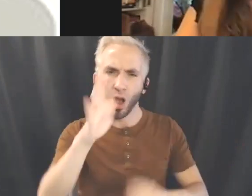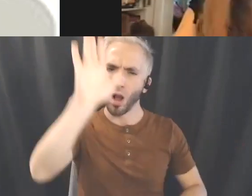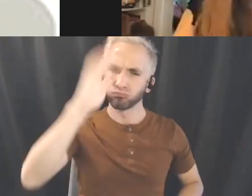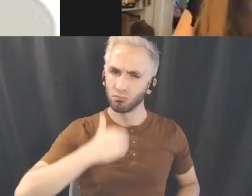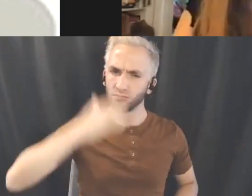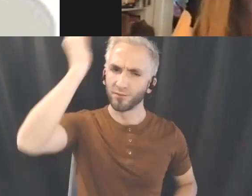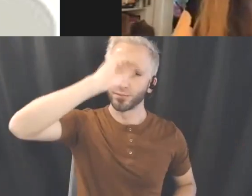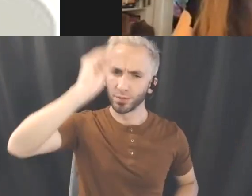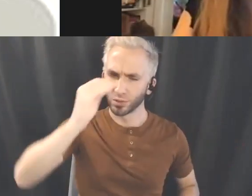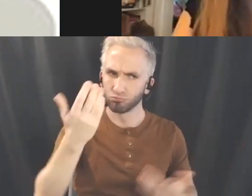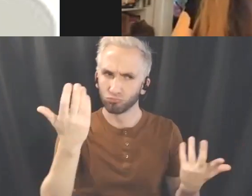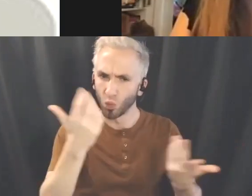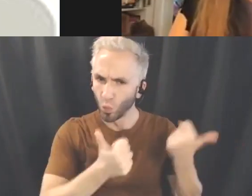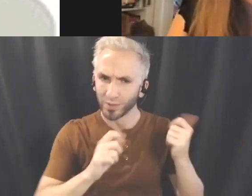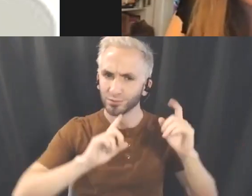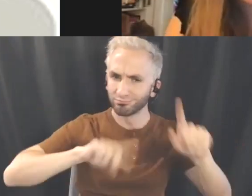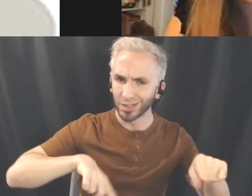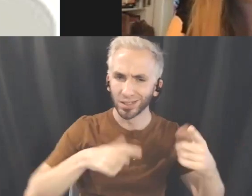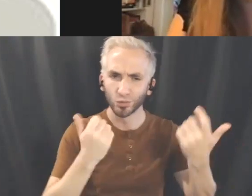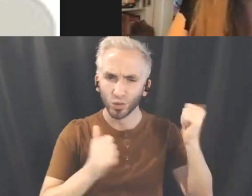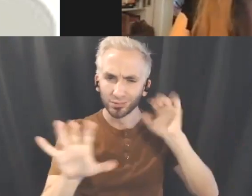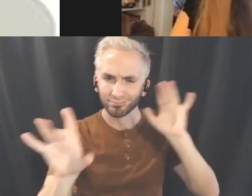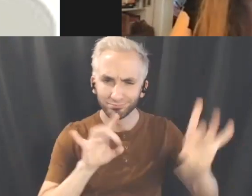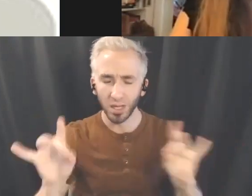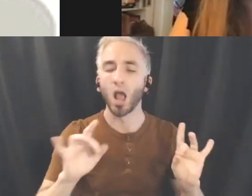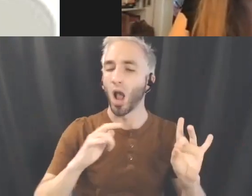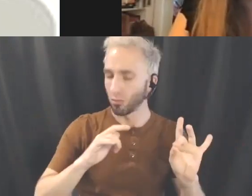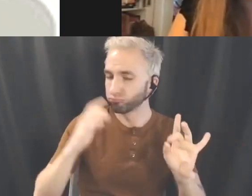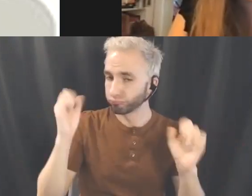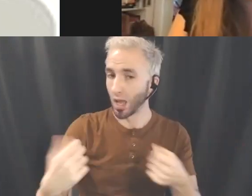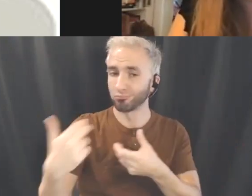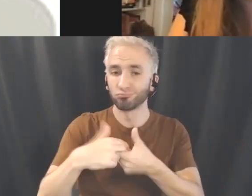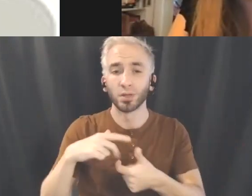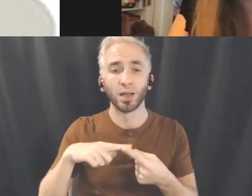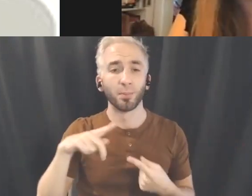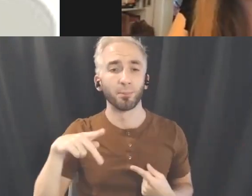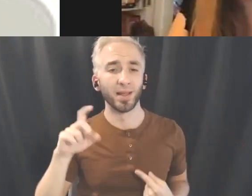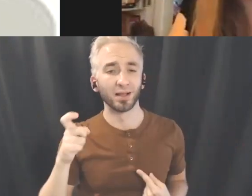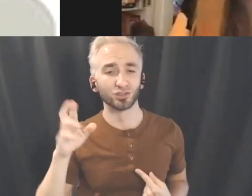We will be present at the PXR conference and doing some consultation in terms of